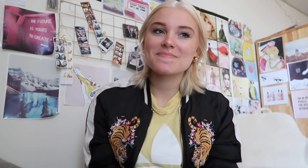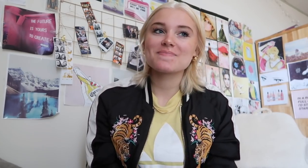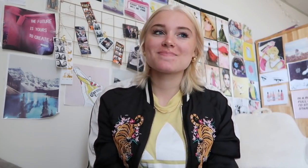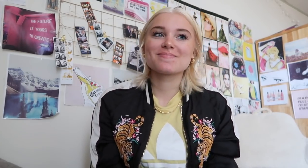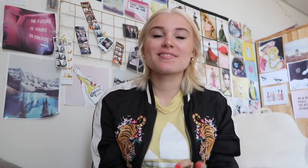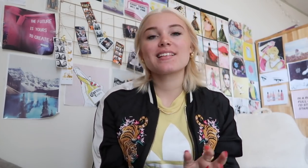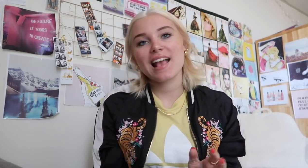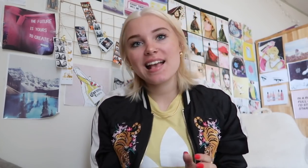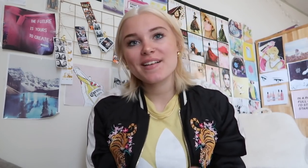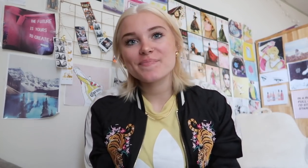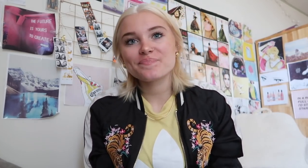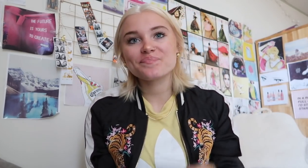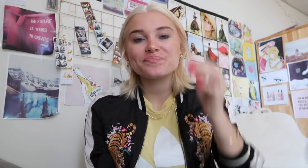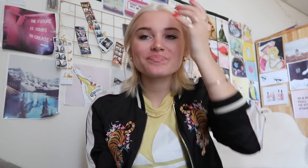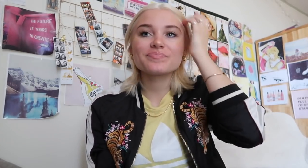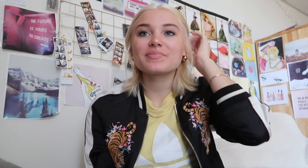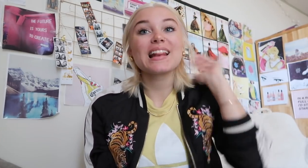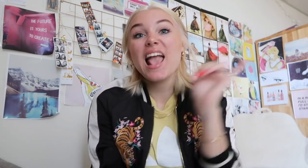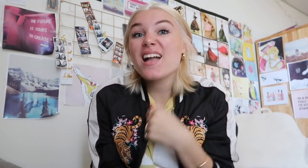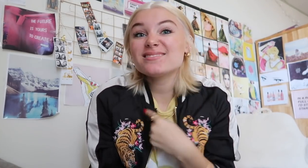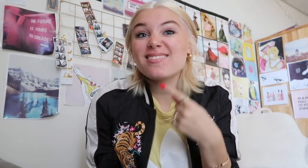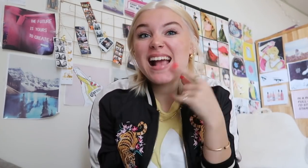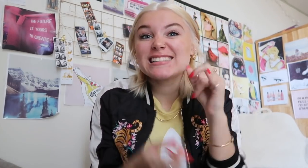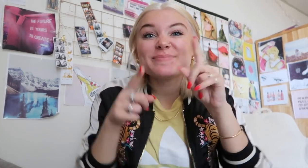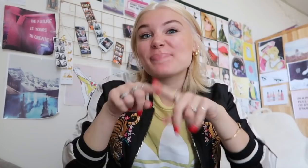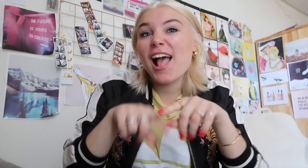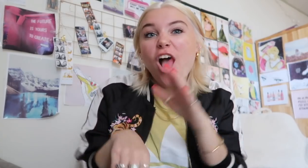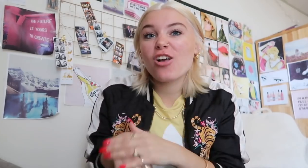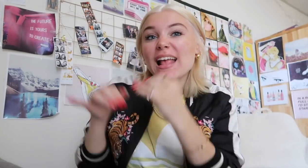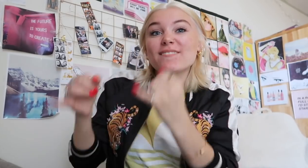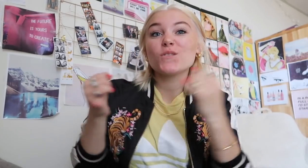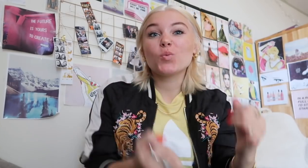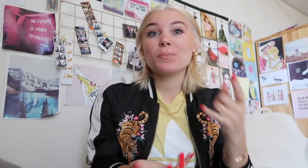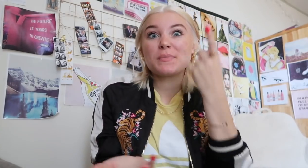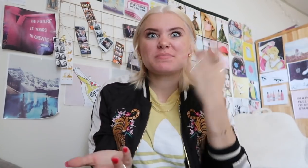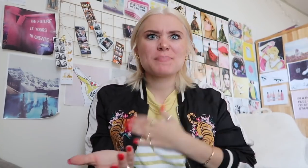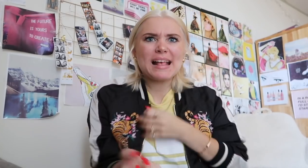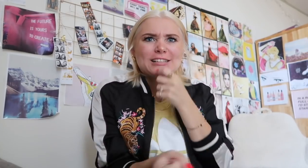like I said before, it is just depends on individual's preferences of going to the schools